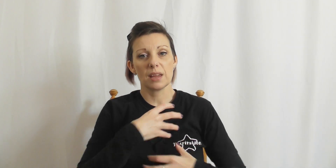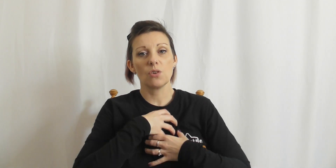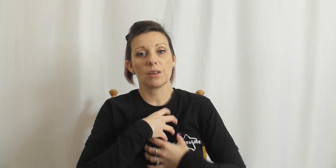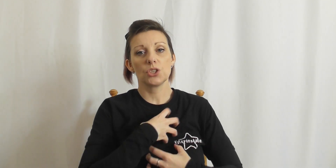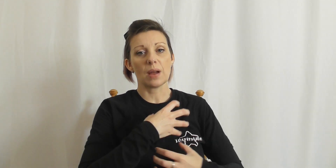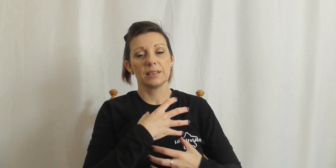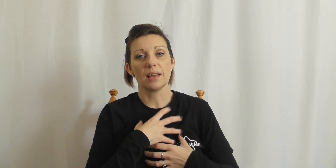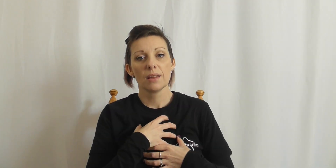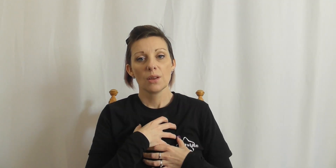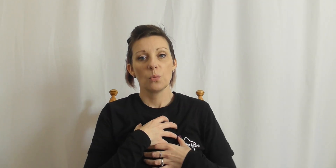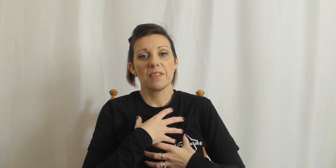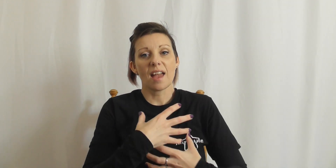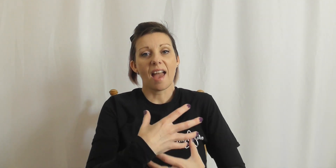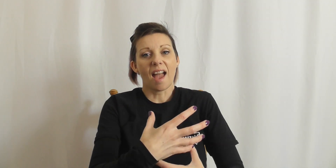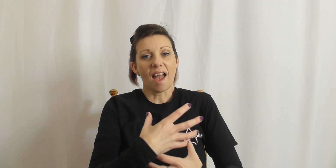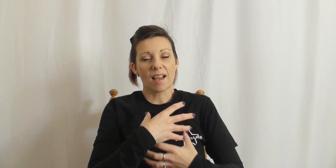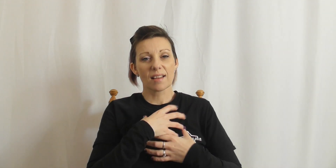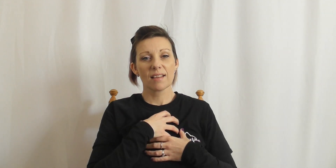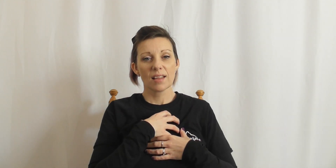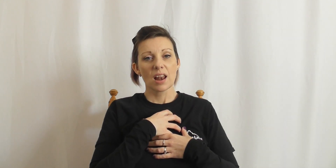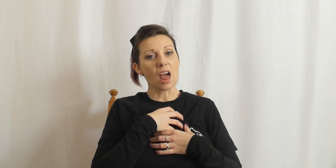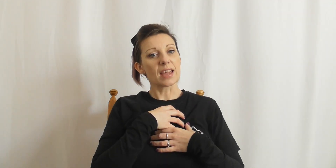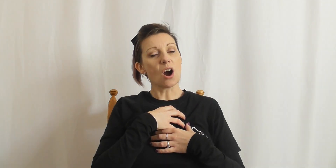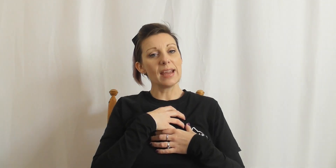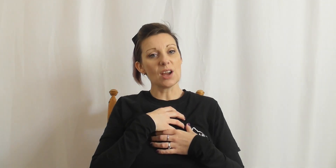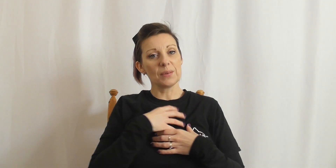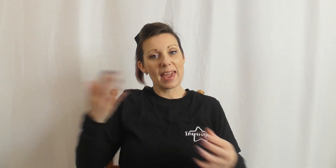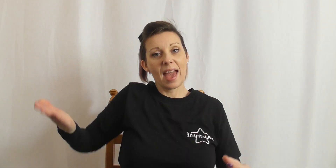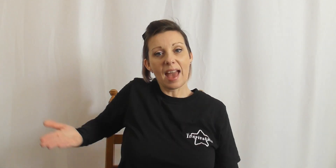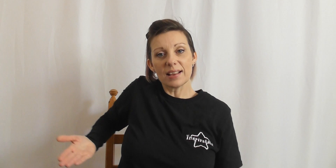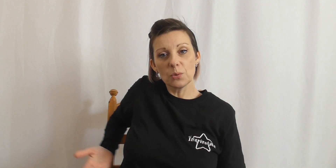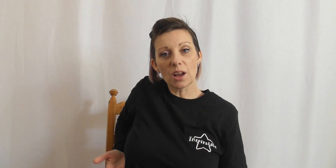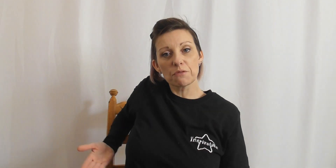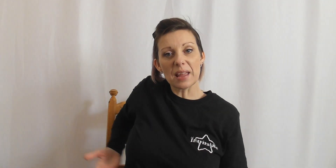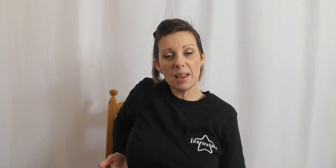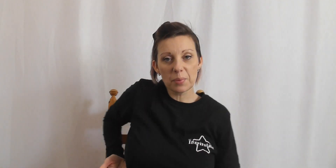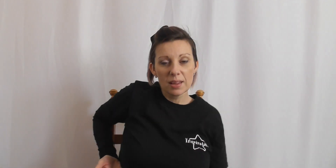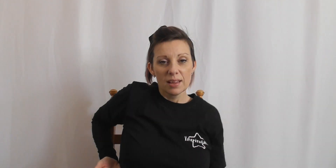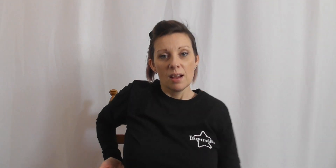You've got two hands here with the air like i don't care so we can go from the hip. I'm